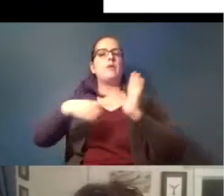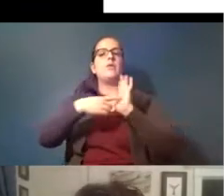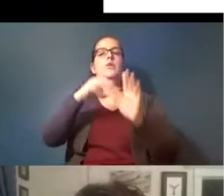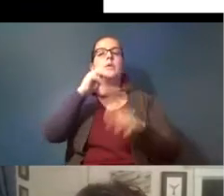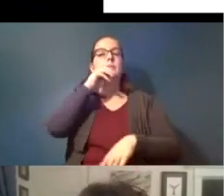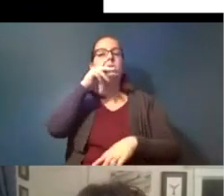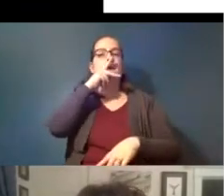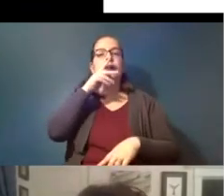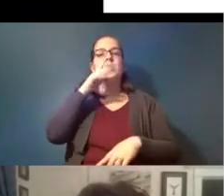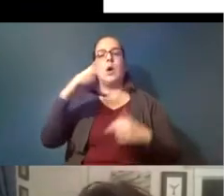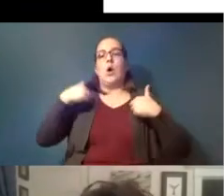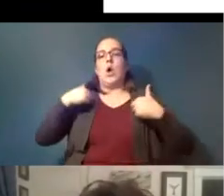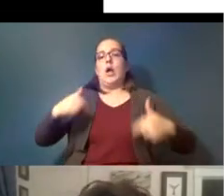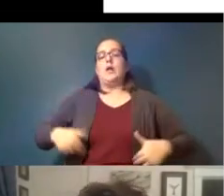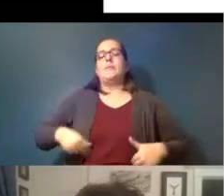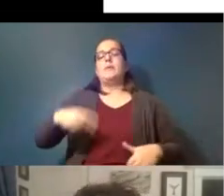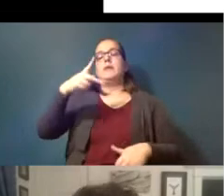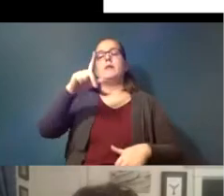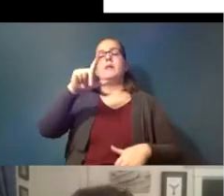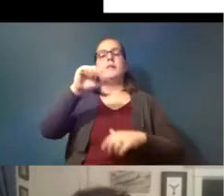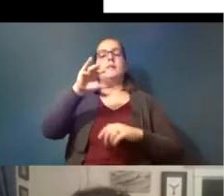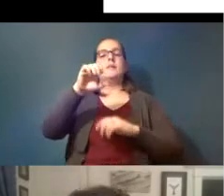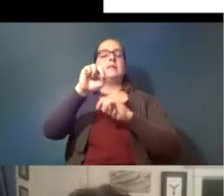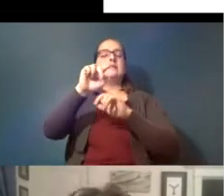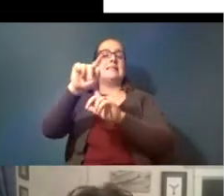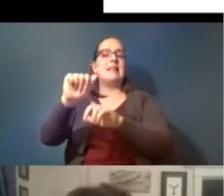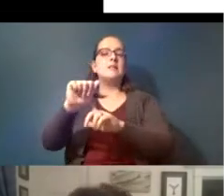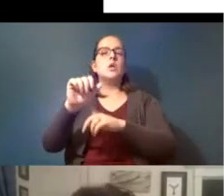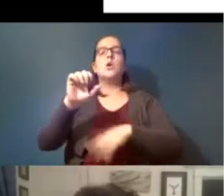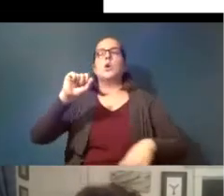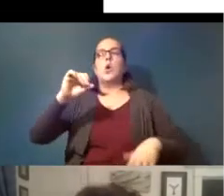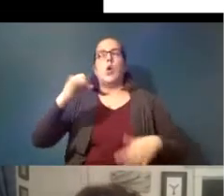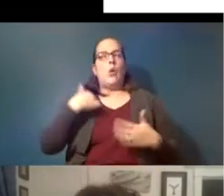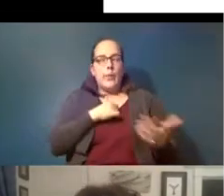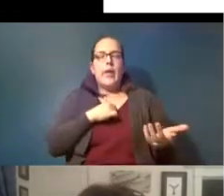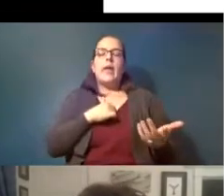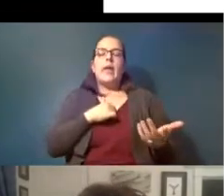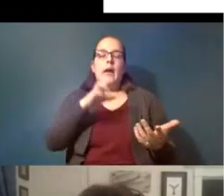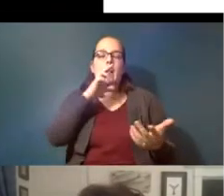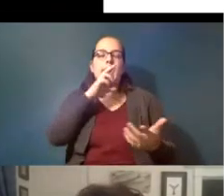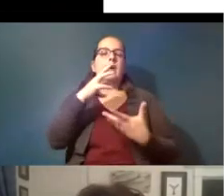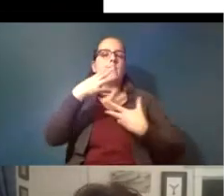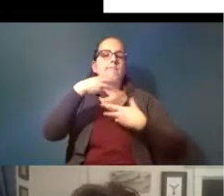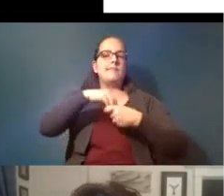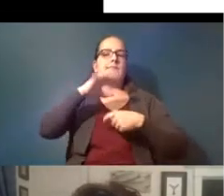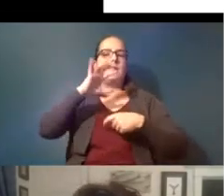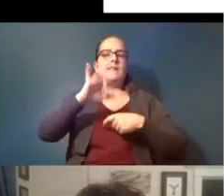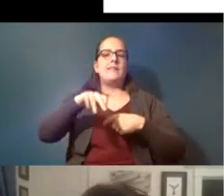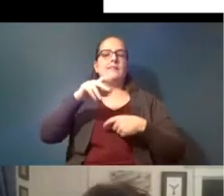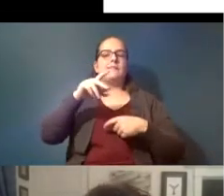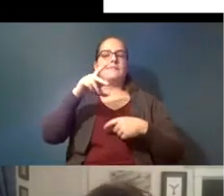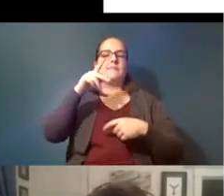in a human placenta so it's we are you know we are part of the plastisphere right we are part of